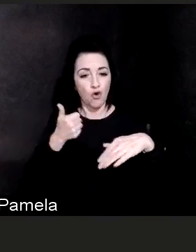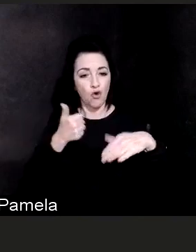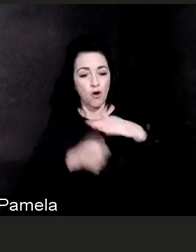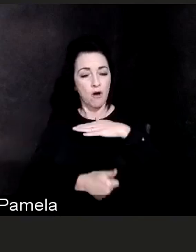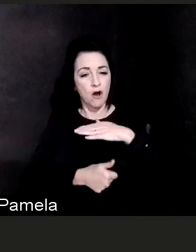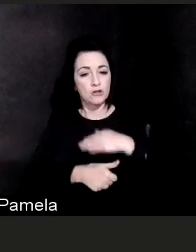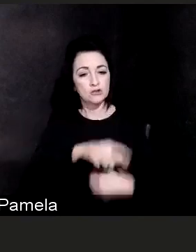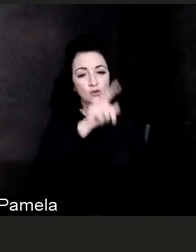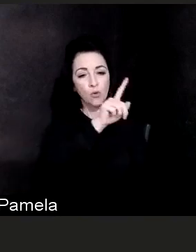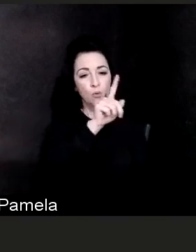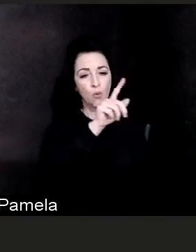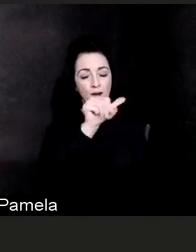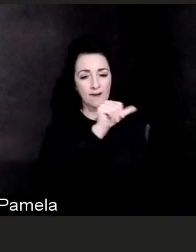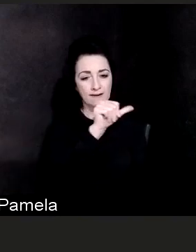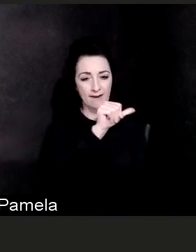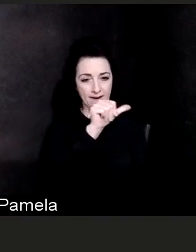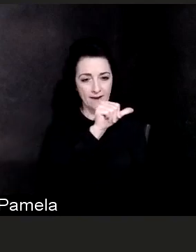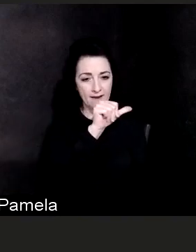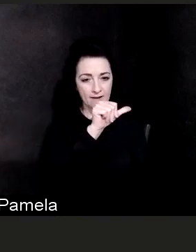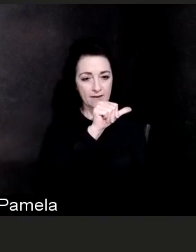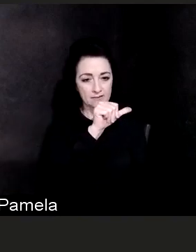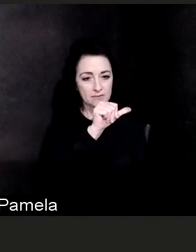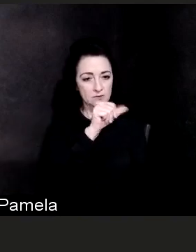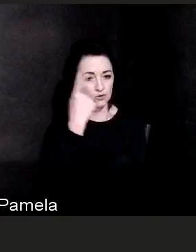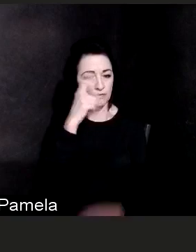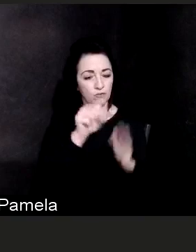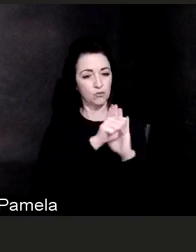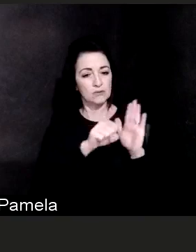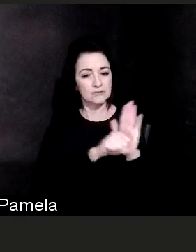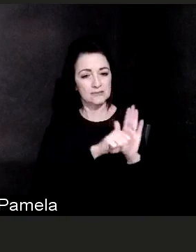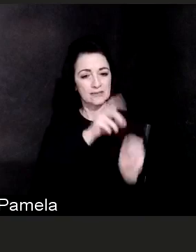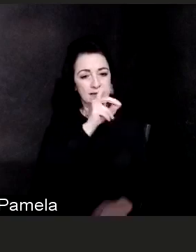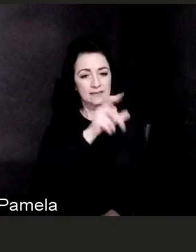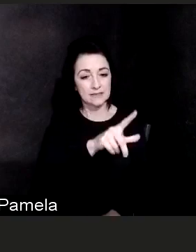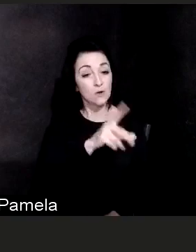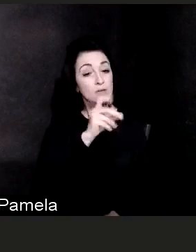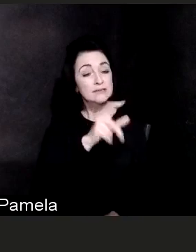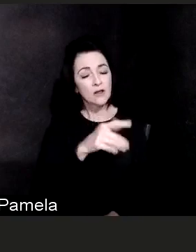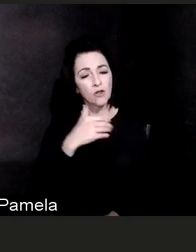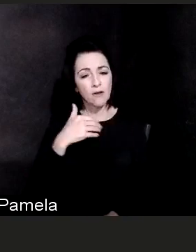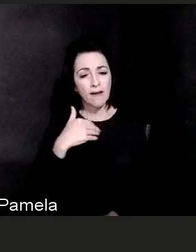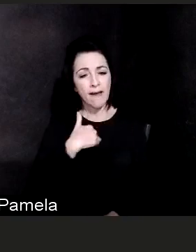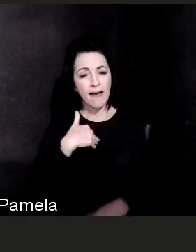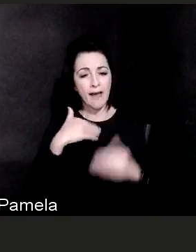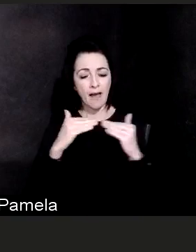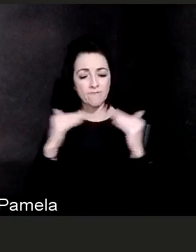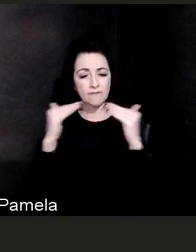A as in apple, phase 1A tiering system. And I do want to take a second to discuss